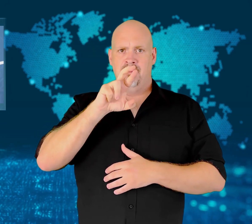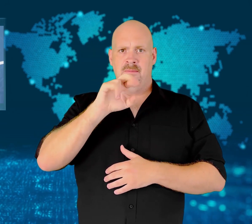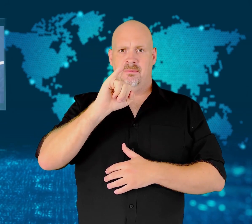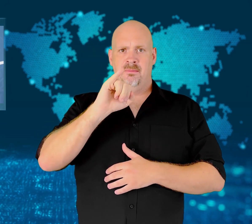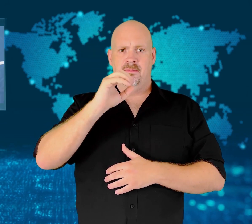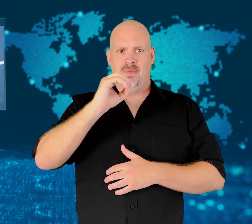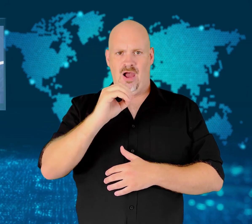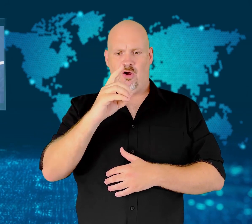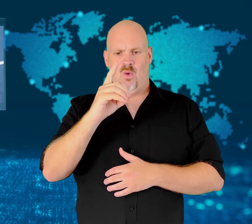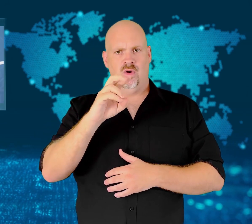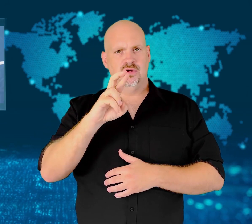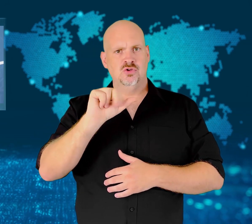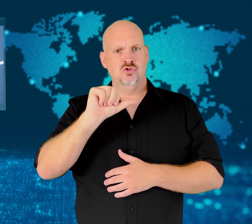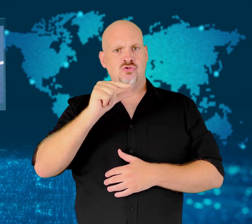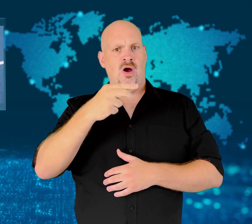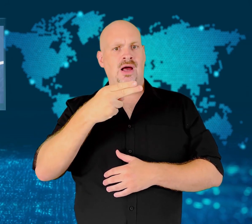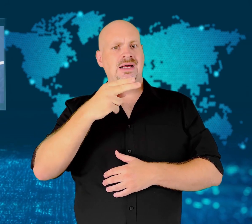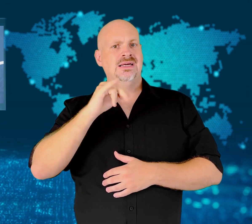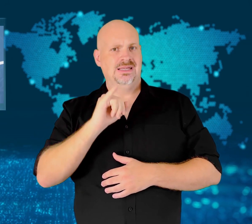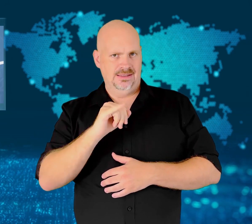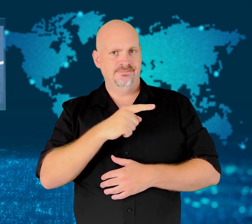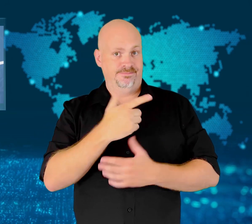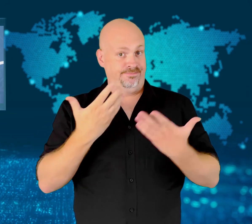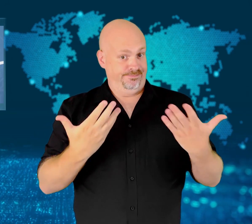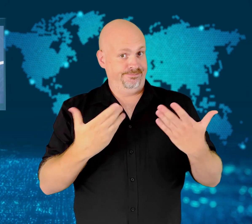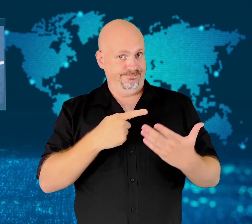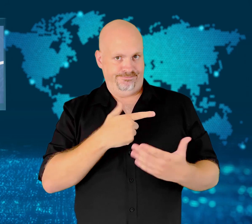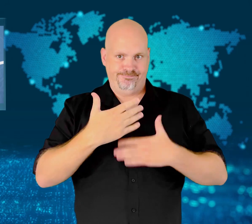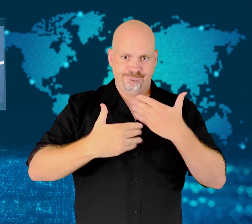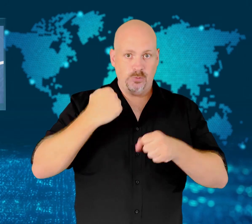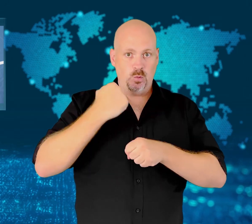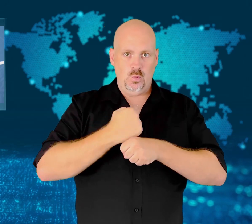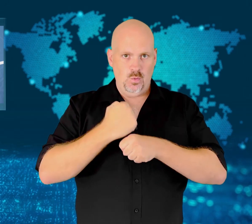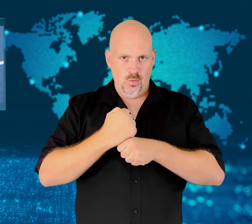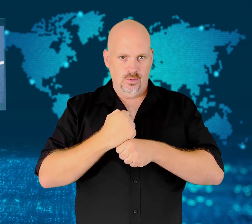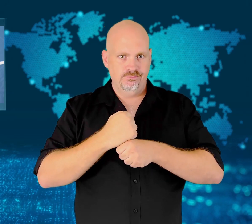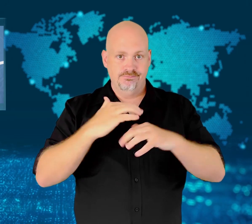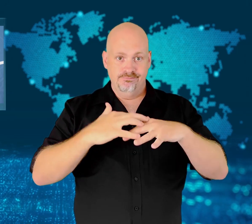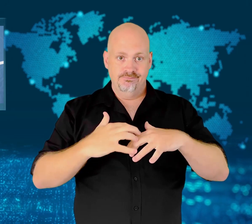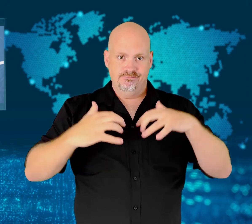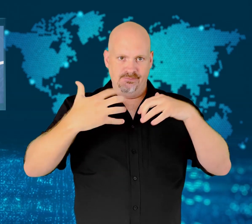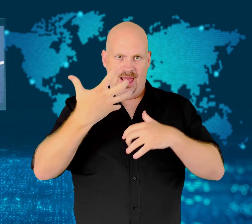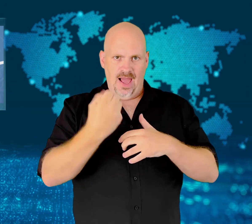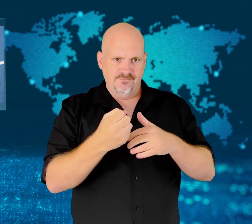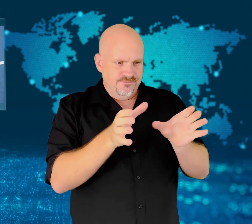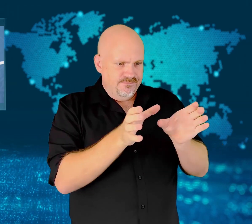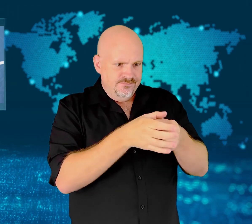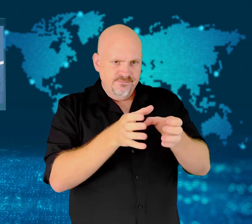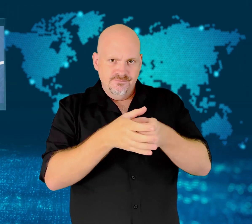a coalition government that includes parties from the right, the left,